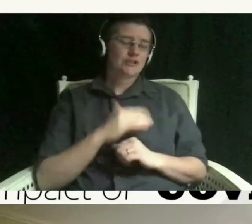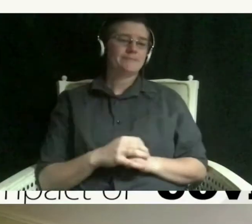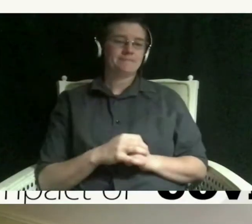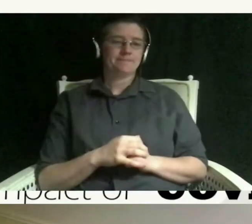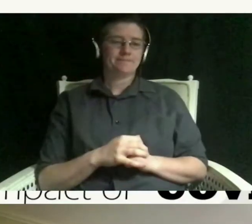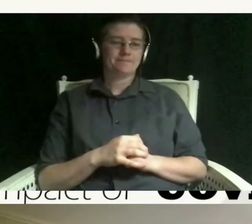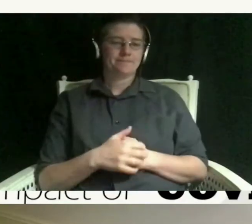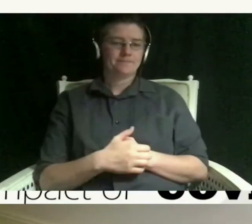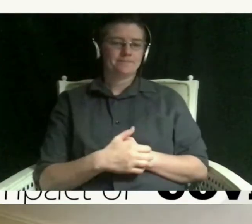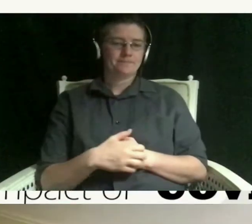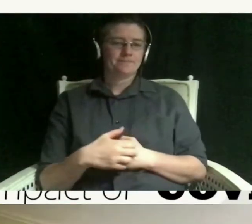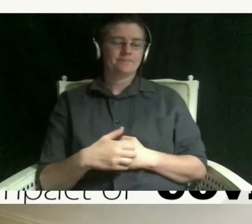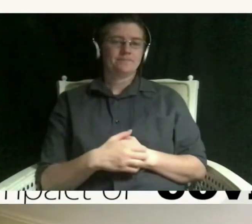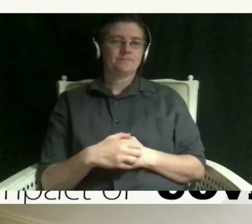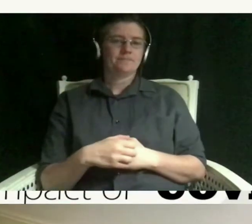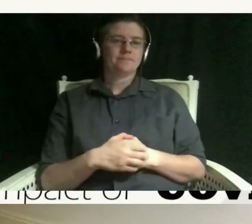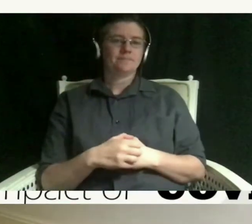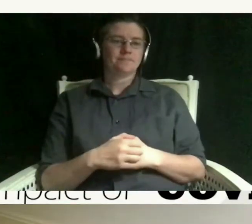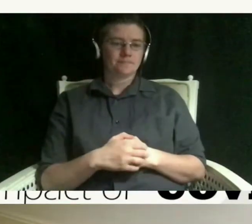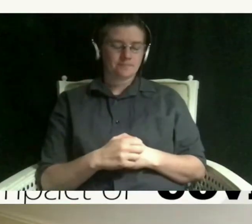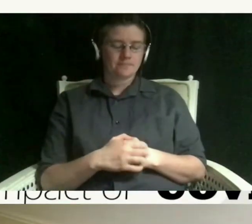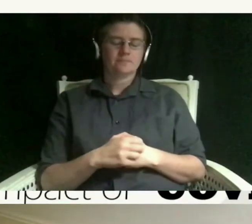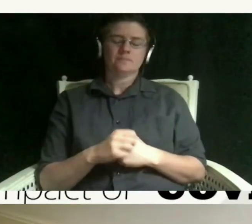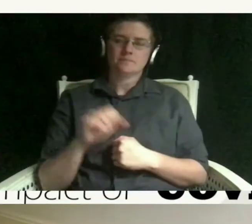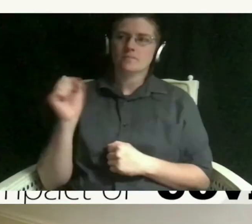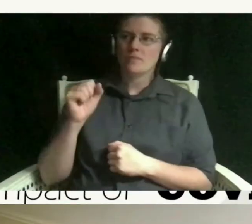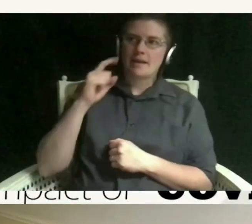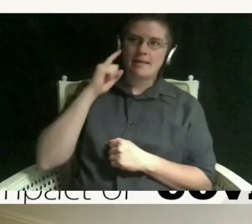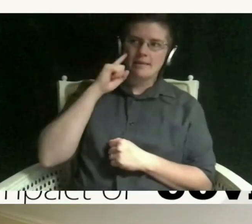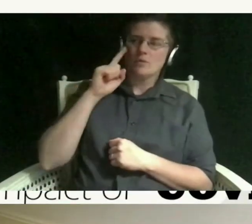yeah i think that's those are some really smart techniques and ones actually i wish